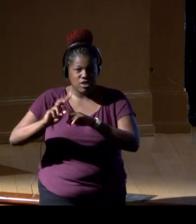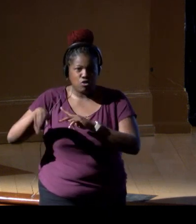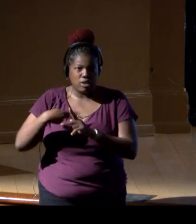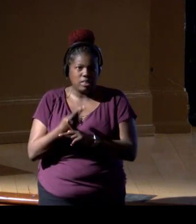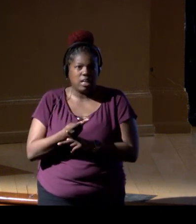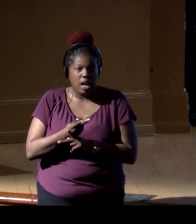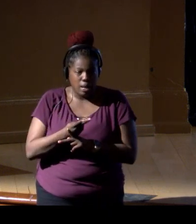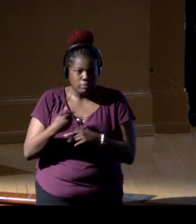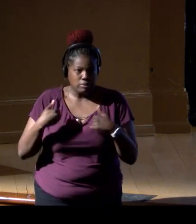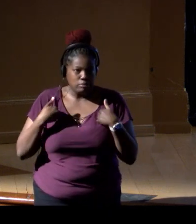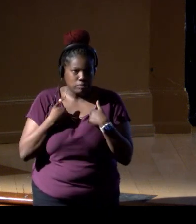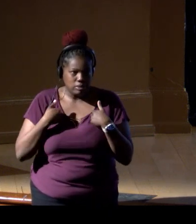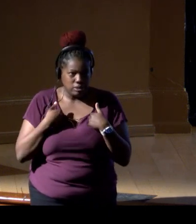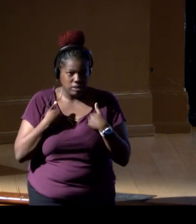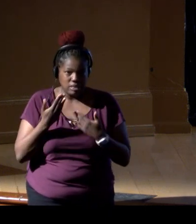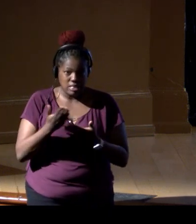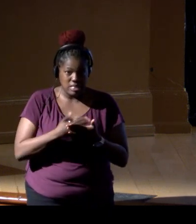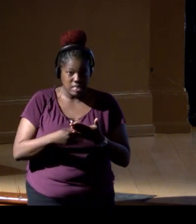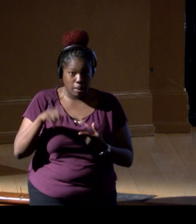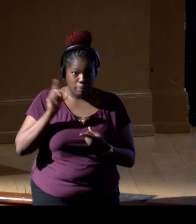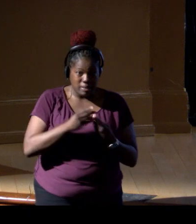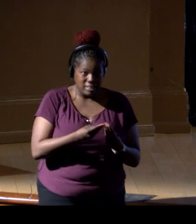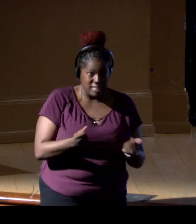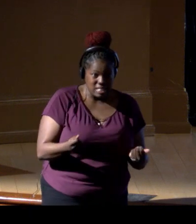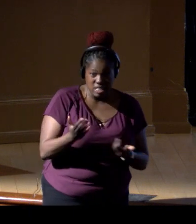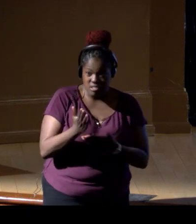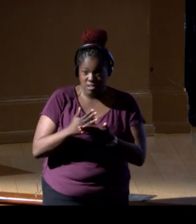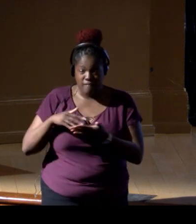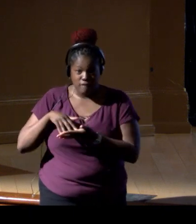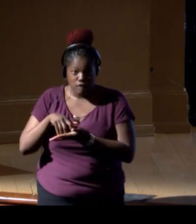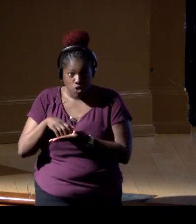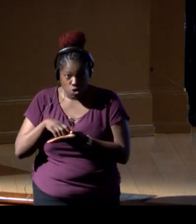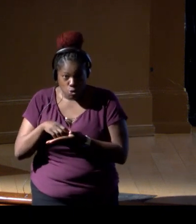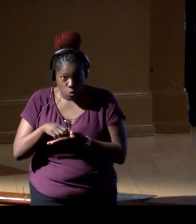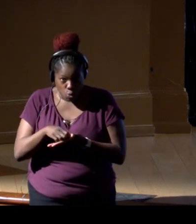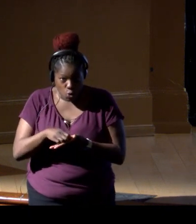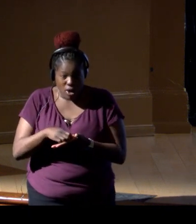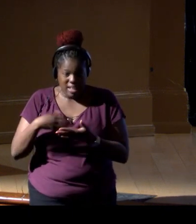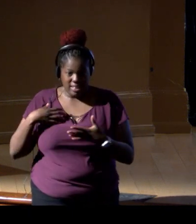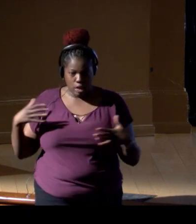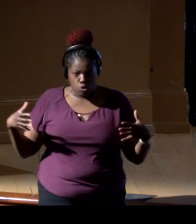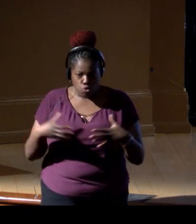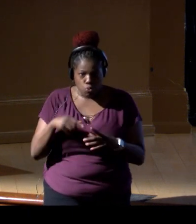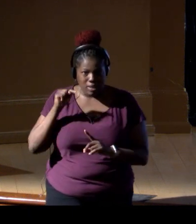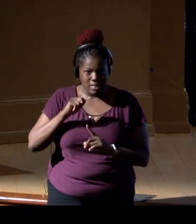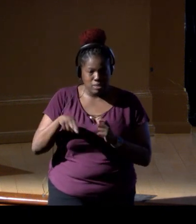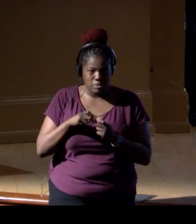some endangered, some vulnerable, that aggregate at these specific locations and times.